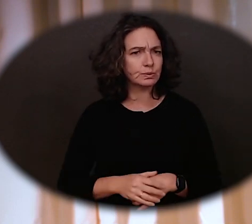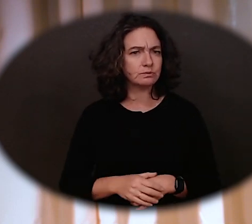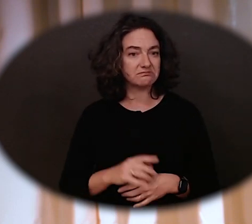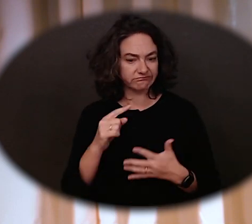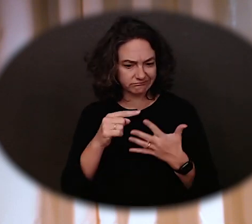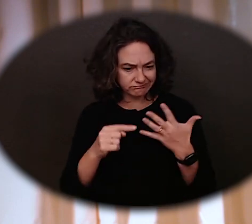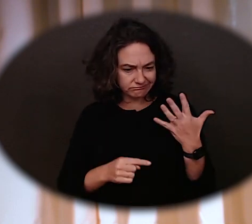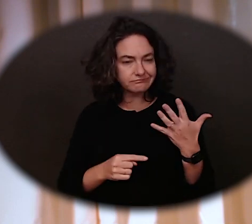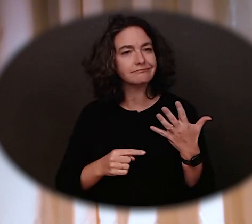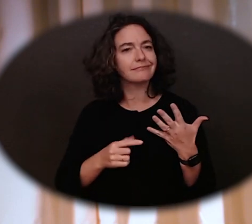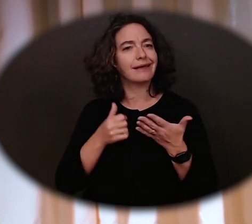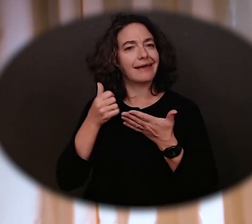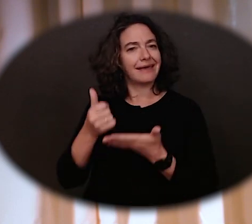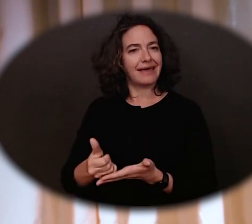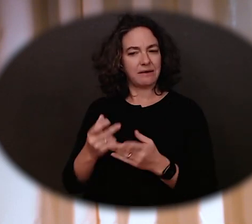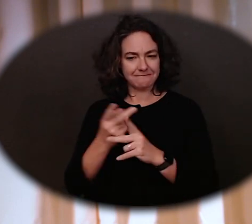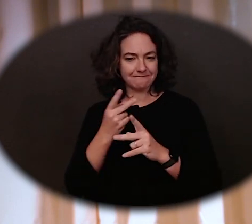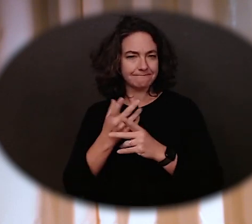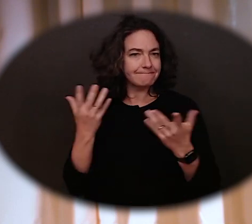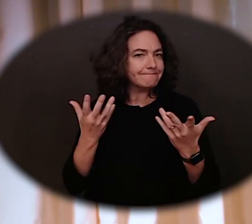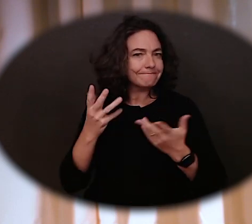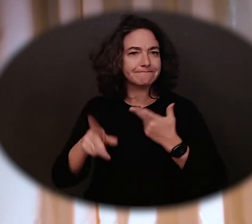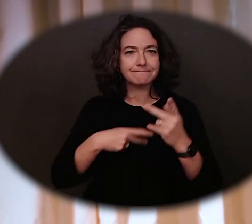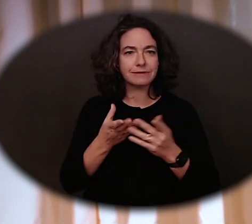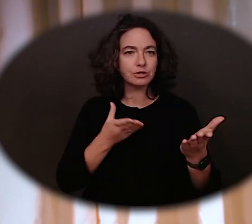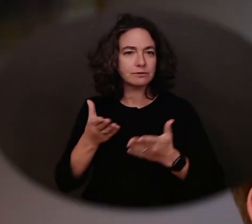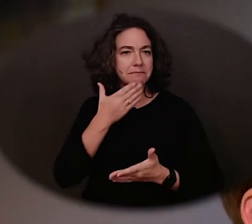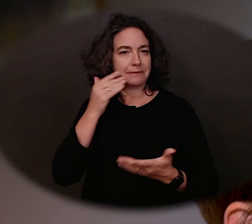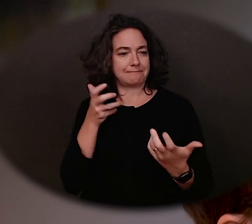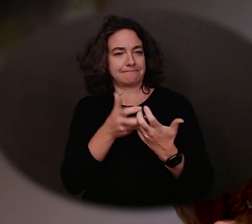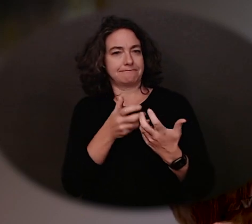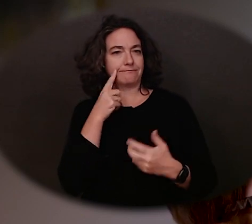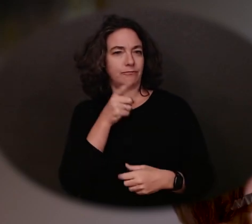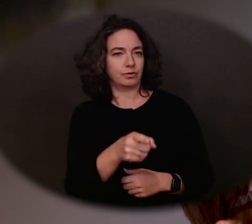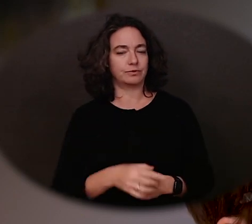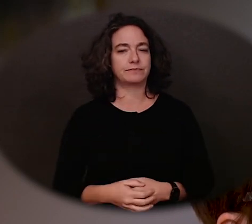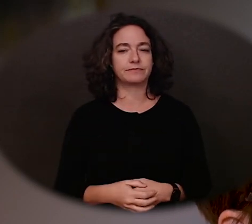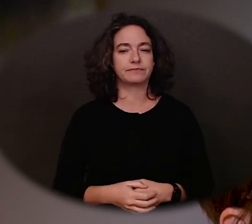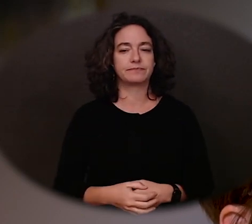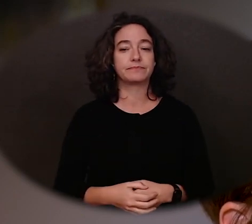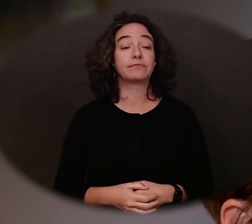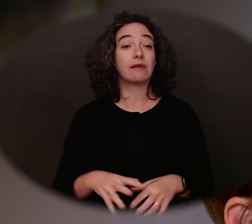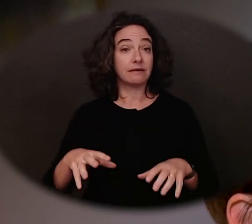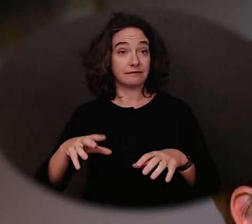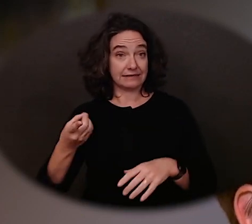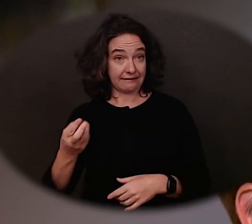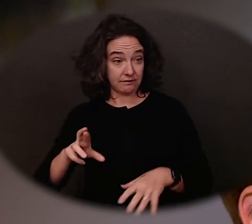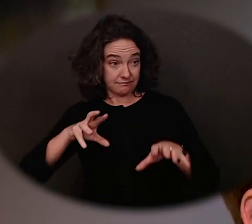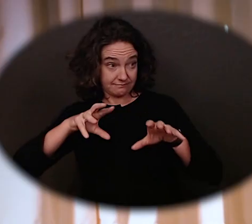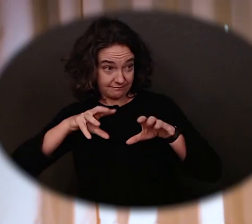which types of services might be the best fit for you. Once accepted, you will meet with your DVR partner again.